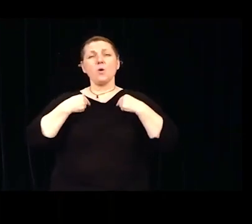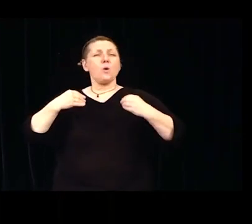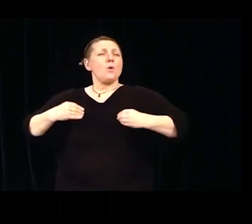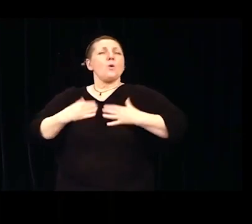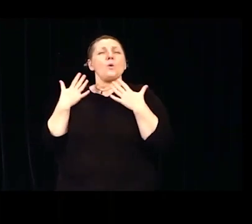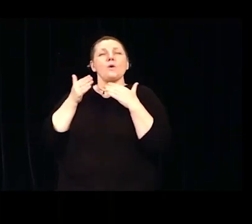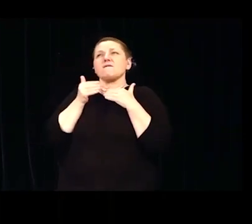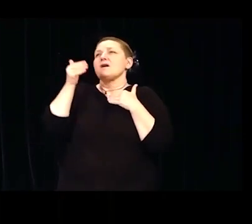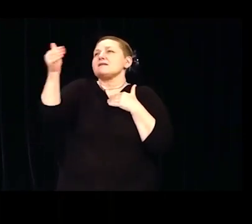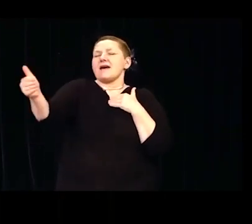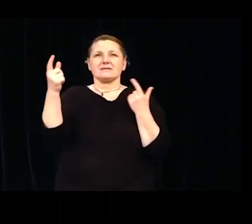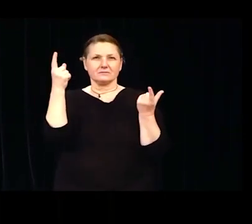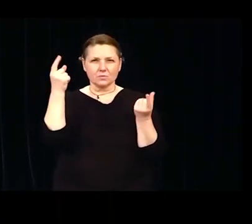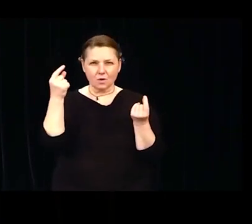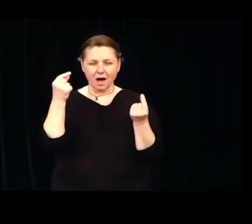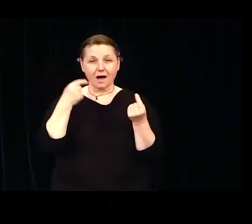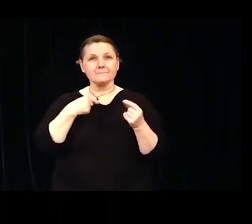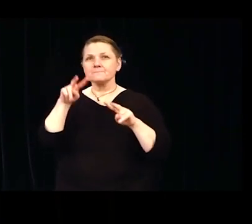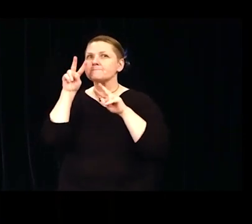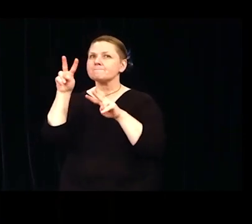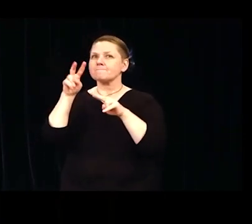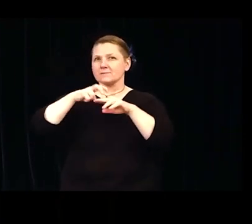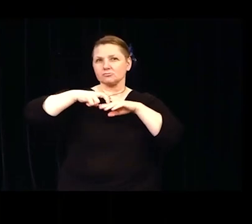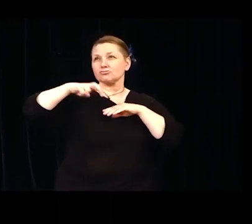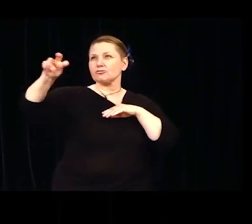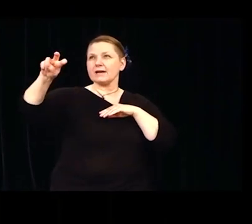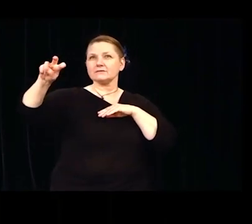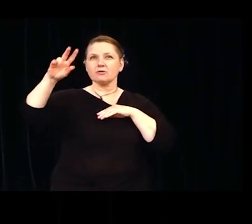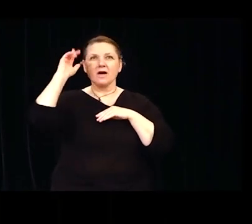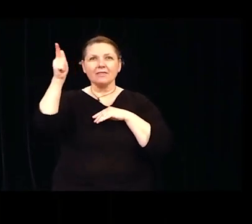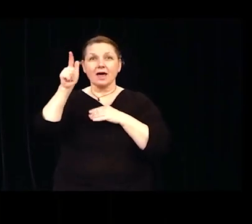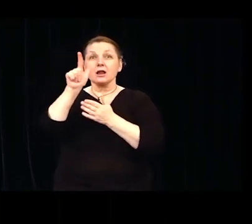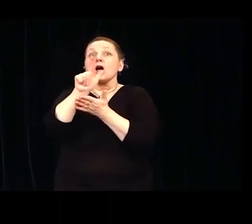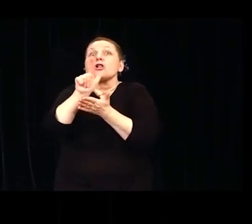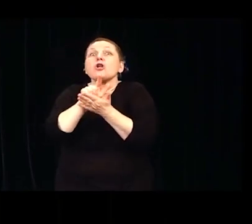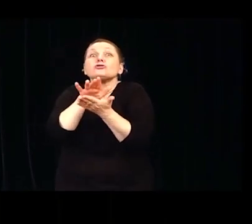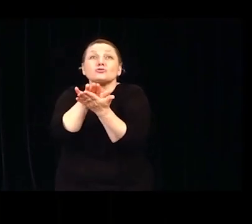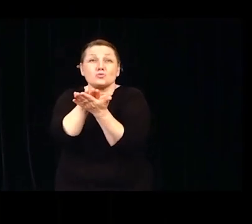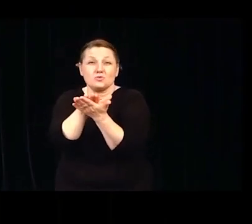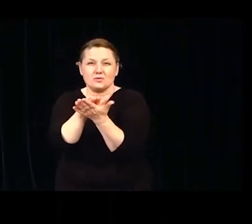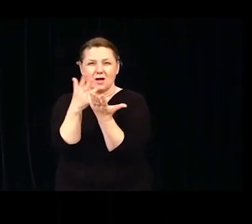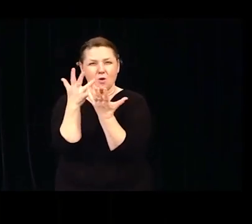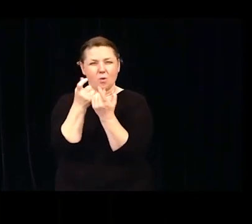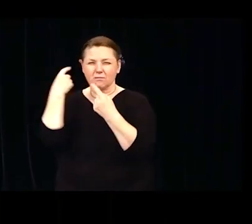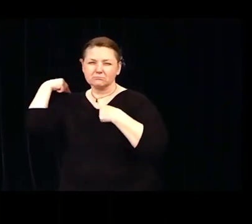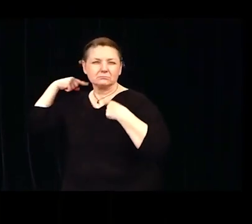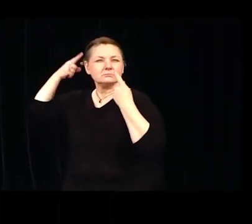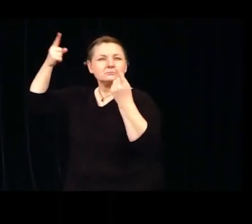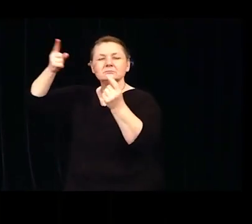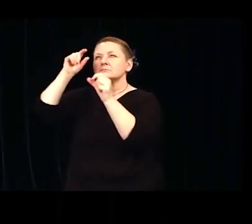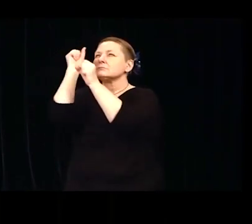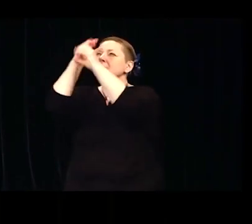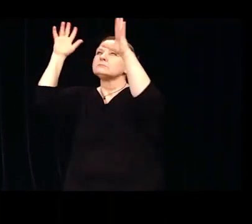I can't wait to transfer then go to law school. It has always been my dream to become a lawyer